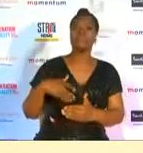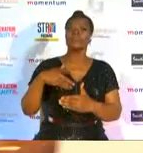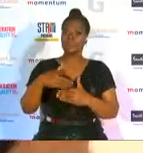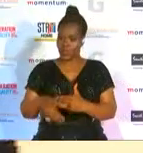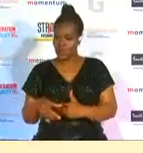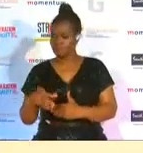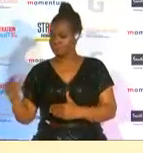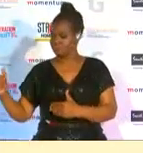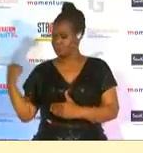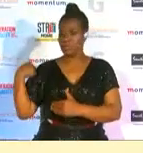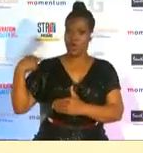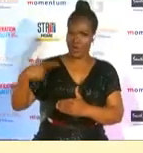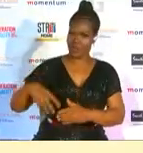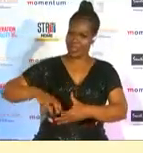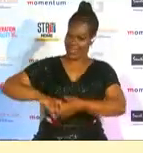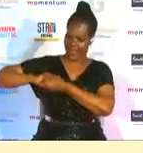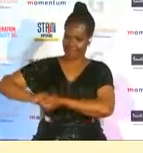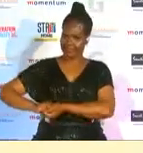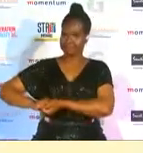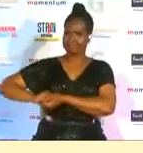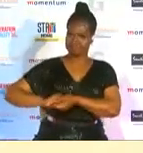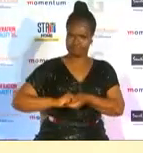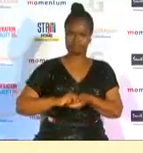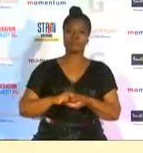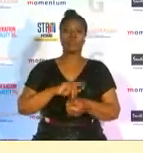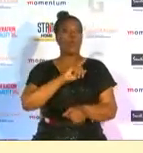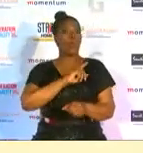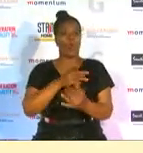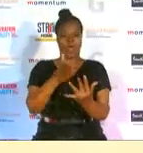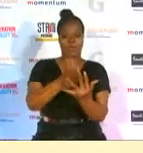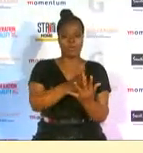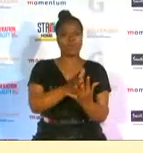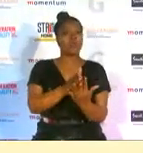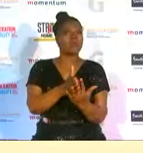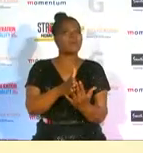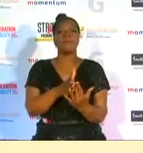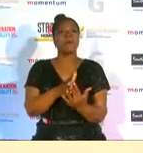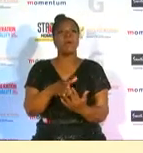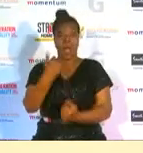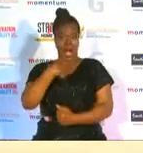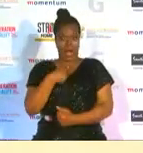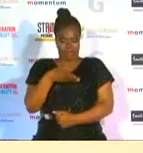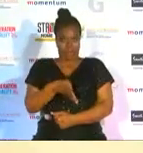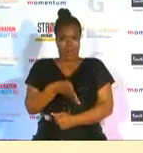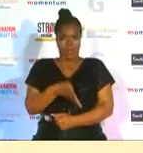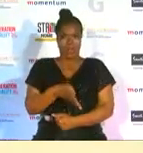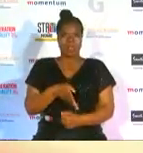to hold the hand of the others so that there is no gap in between i'm here i must be able to mentor somebody else